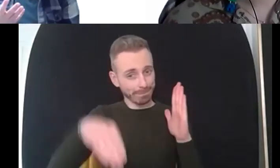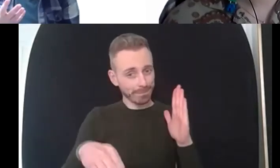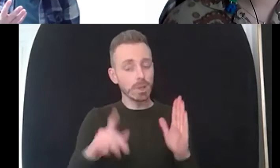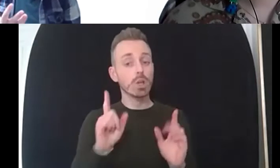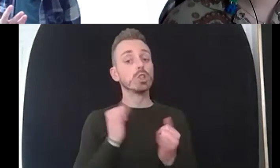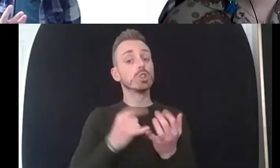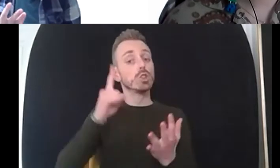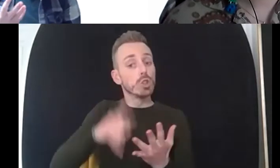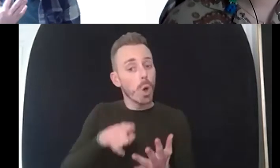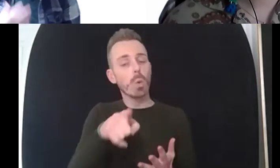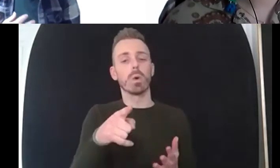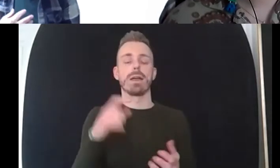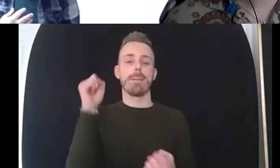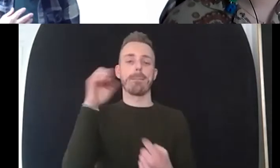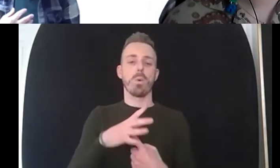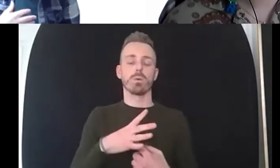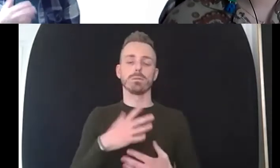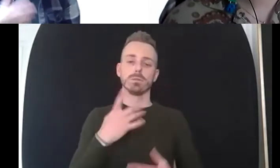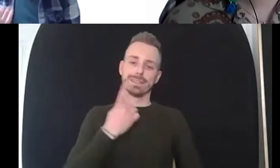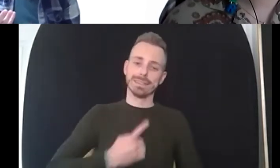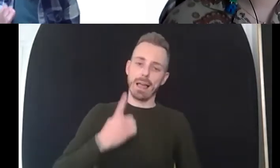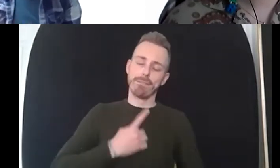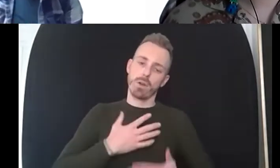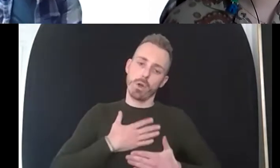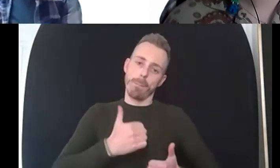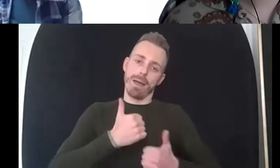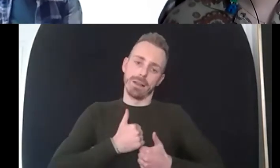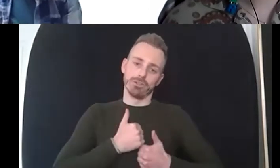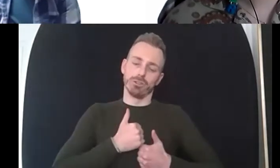focused therapy is this idea that sometimes it's easier if we see our friends suffering